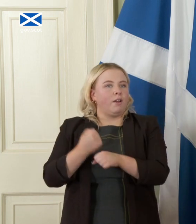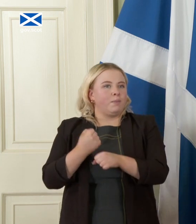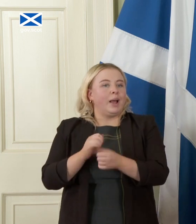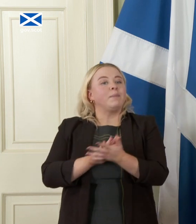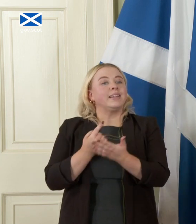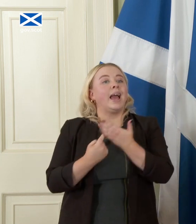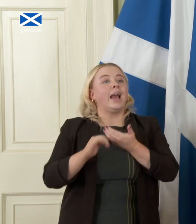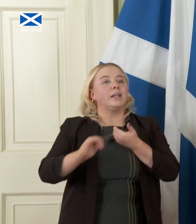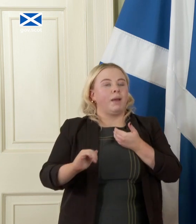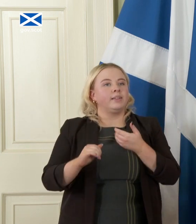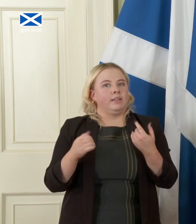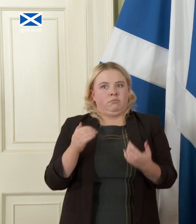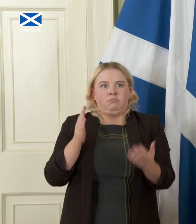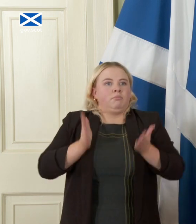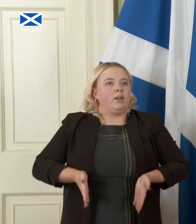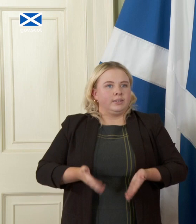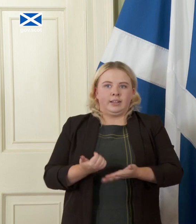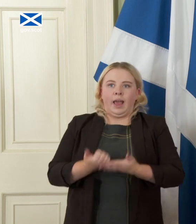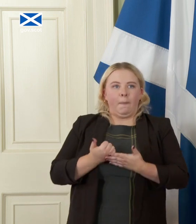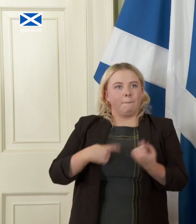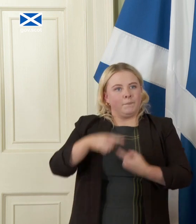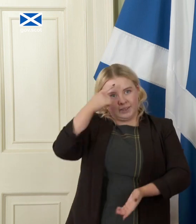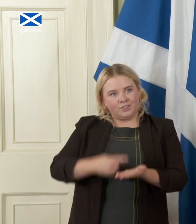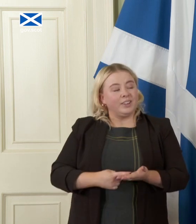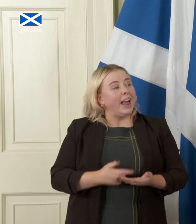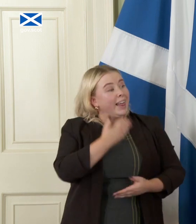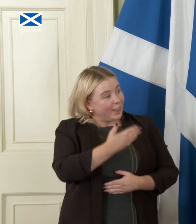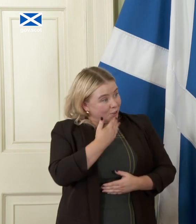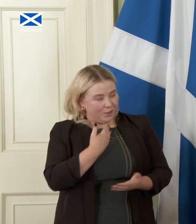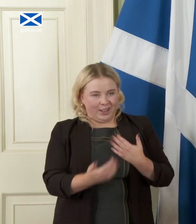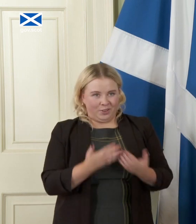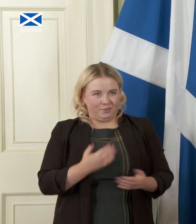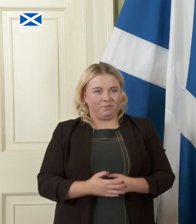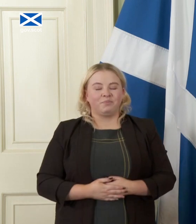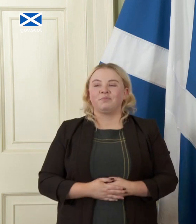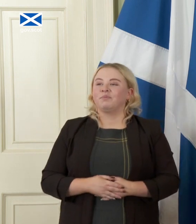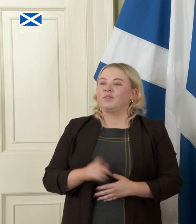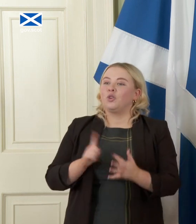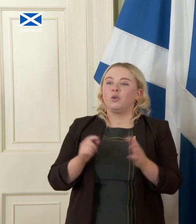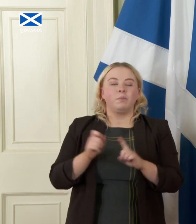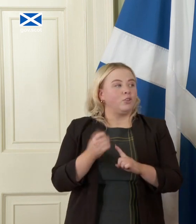implement very different choices anyway thank you for that interaction Ewan Petrie from STV